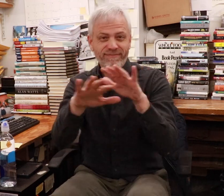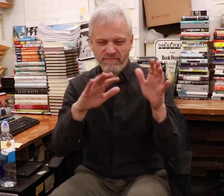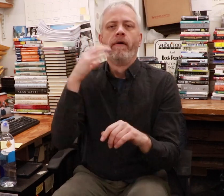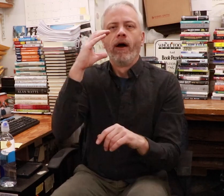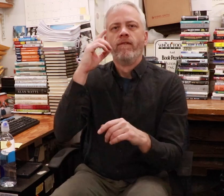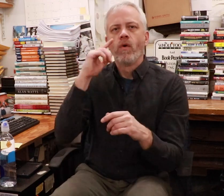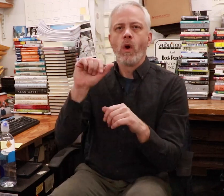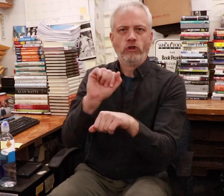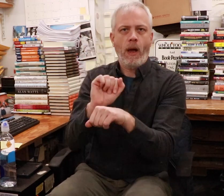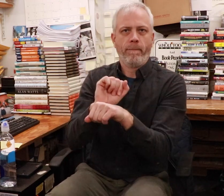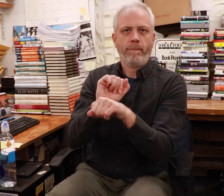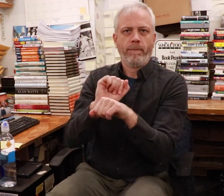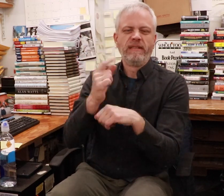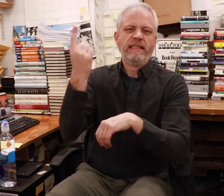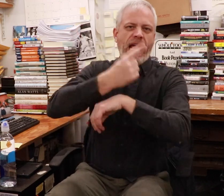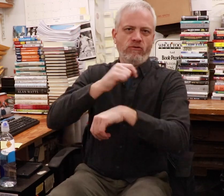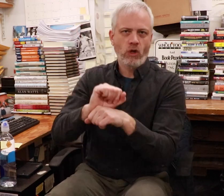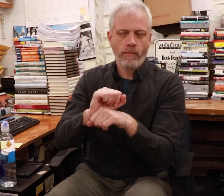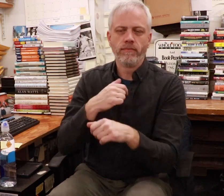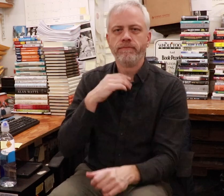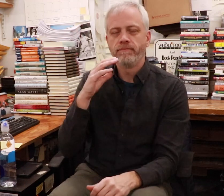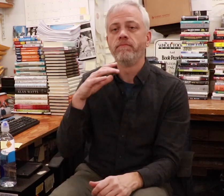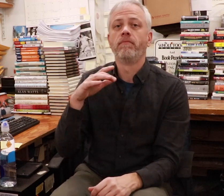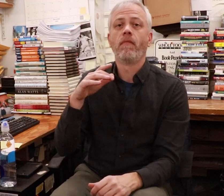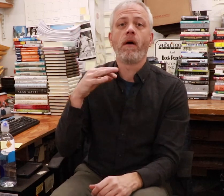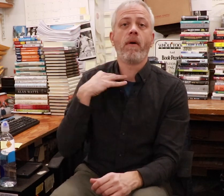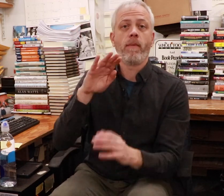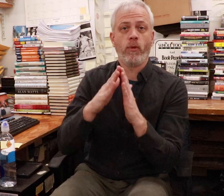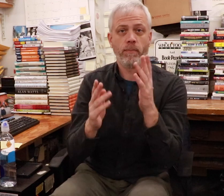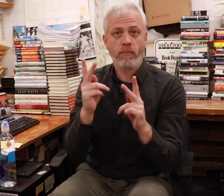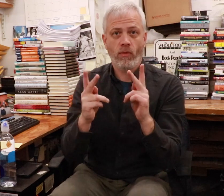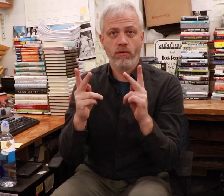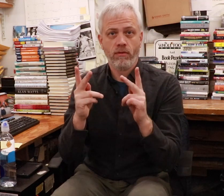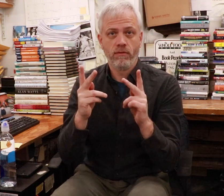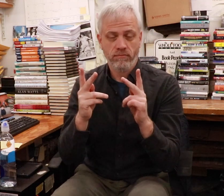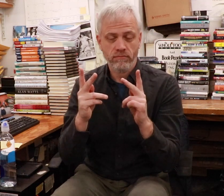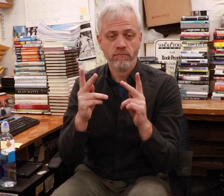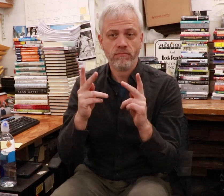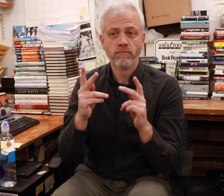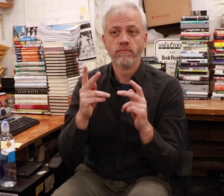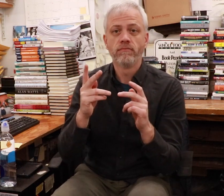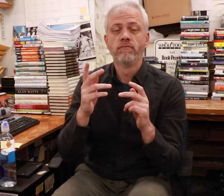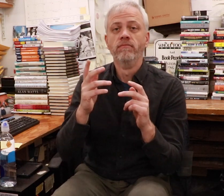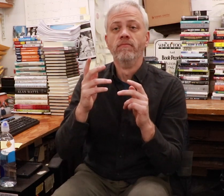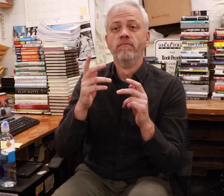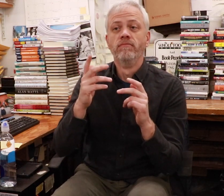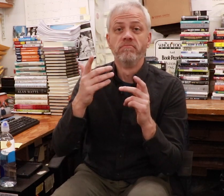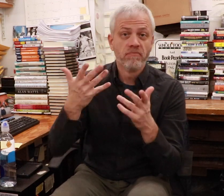I was looking for a day job so I applied to Book People.